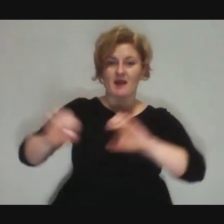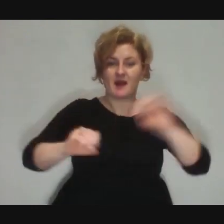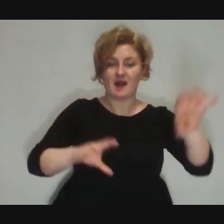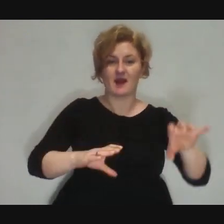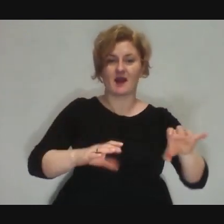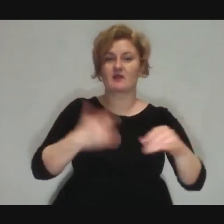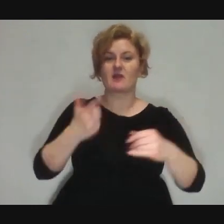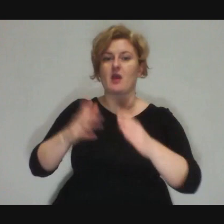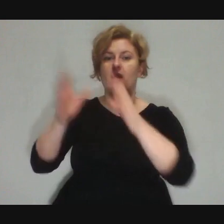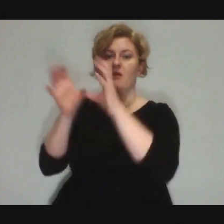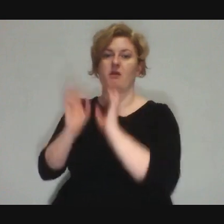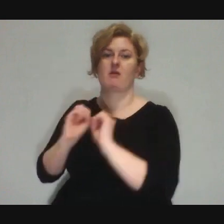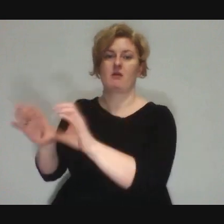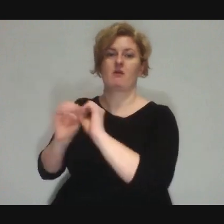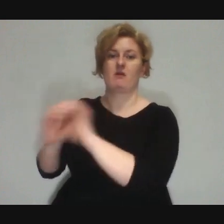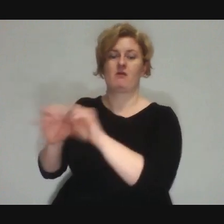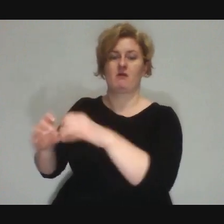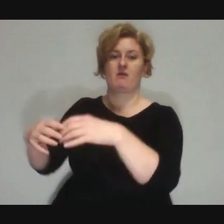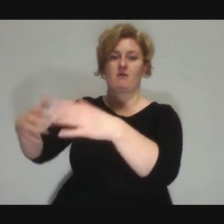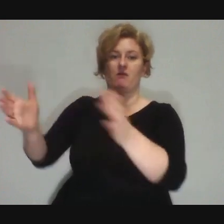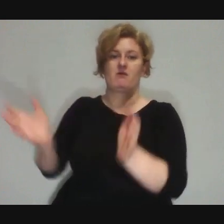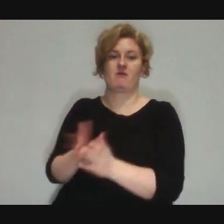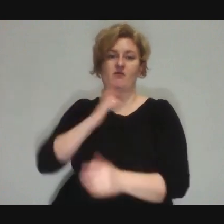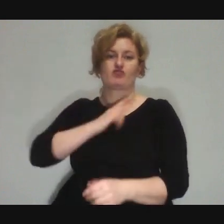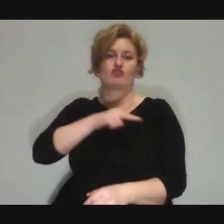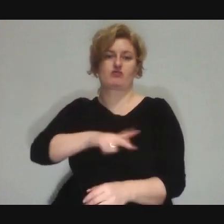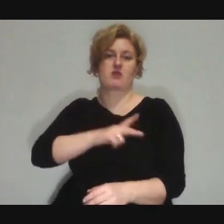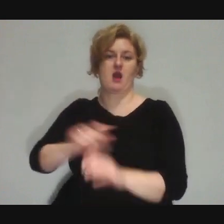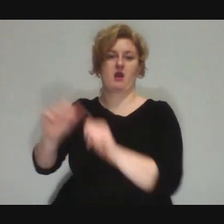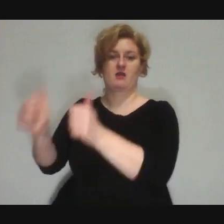place them in these places where people function normally,